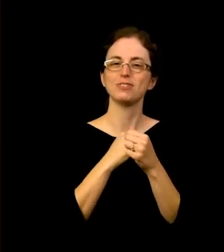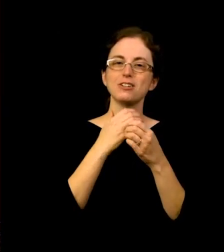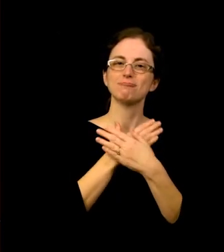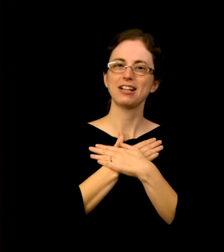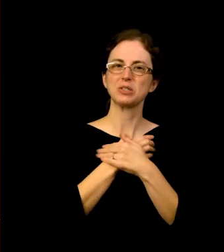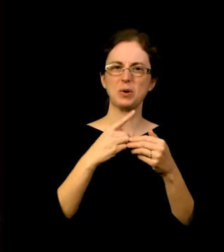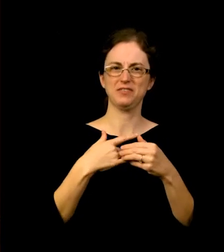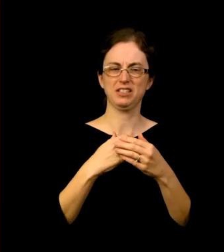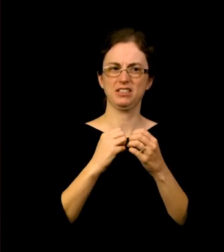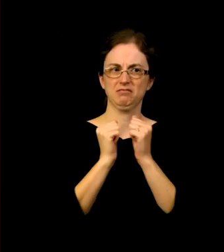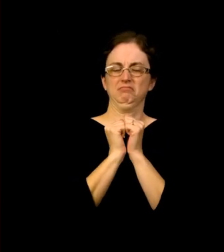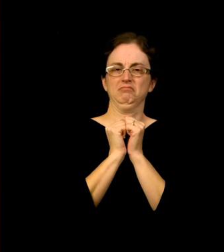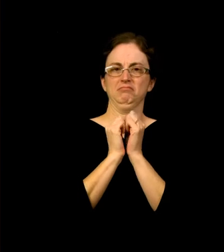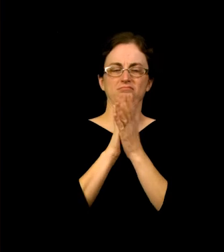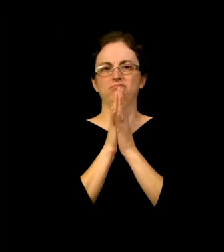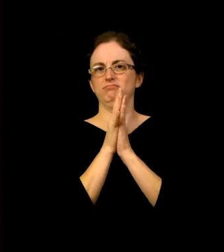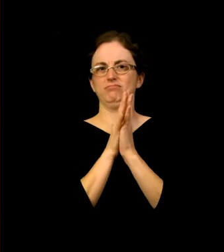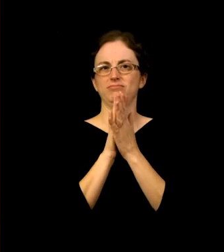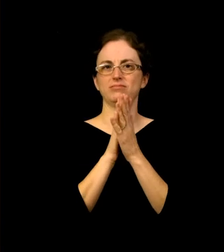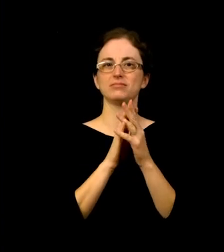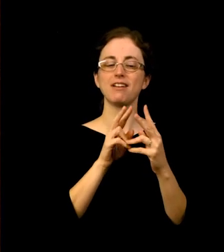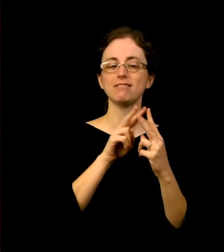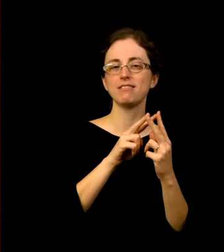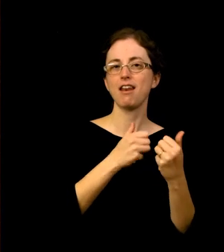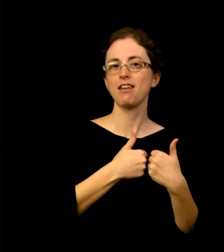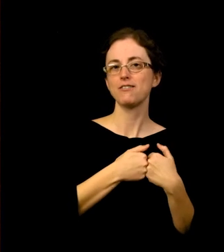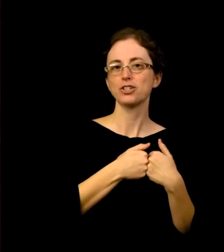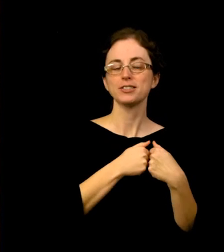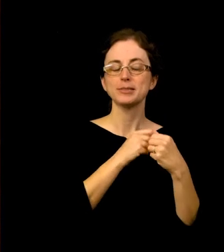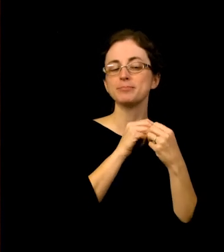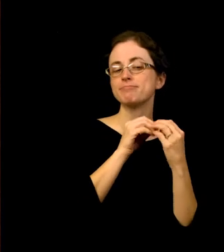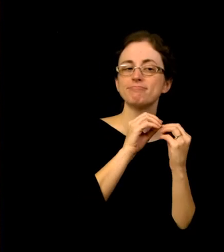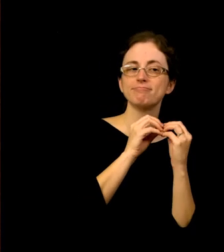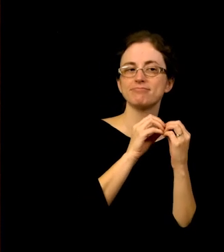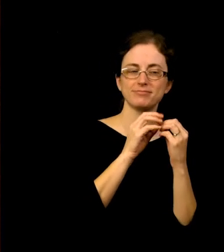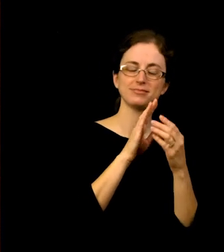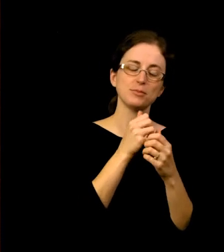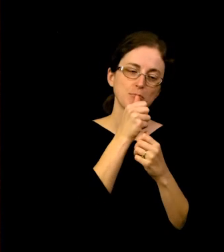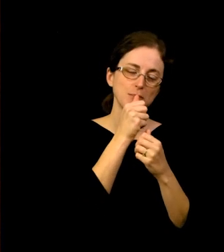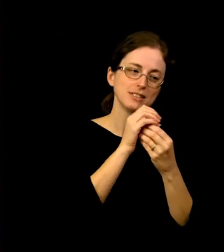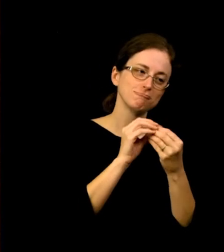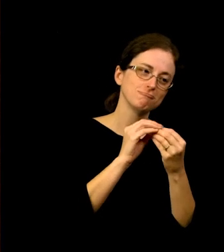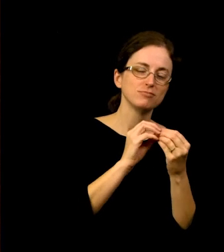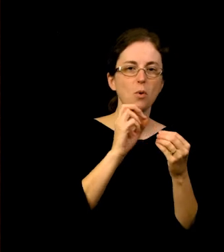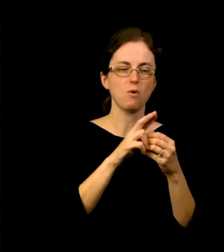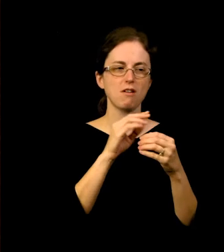Are the lovers whispering their secret promises, or crafting lies? Come see Private Lives and decide for yourselves.